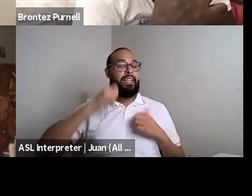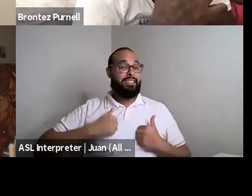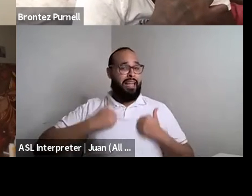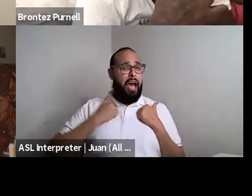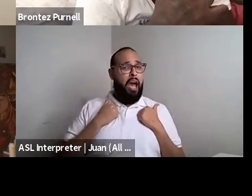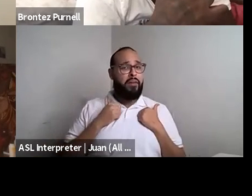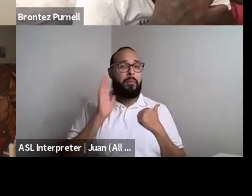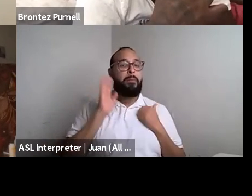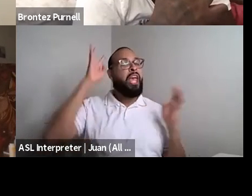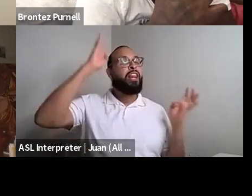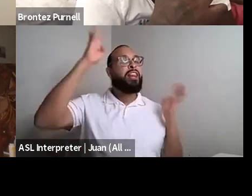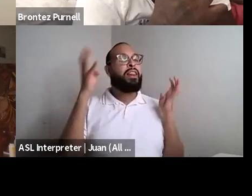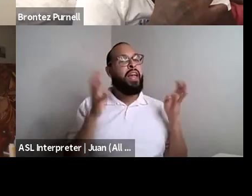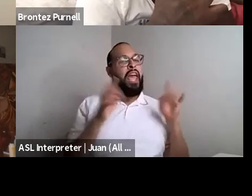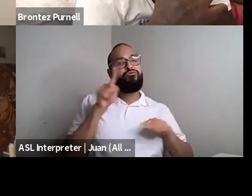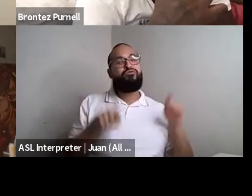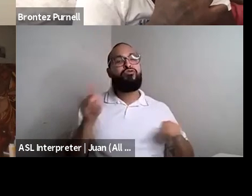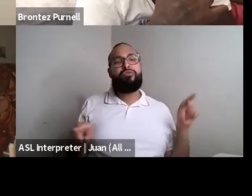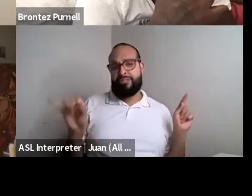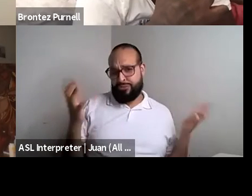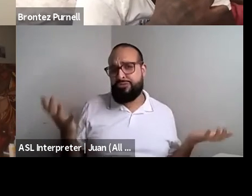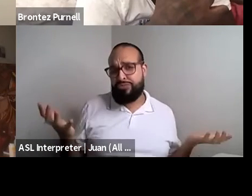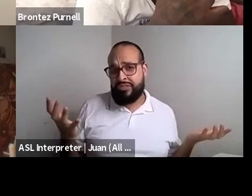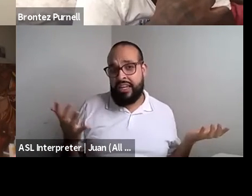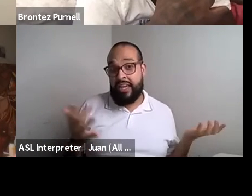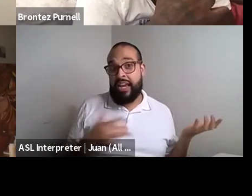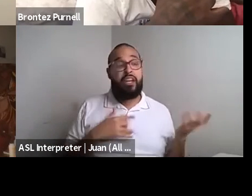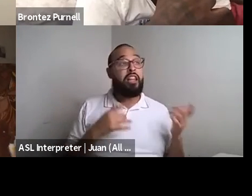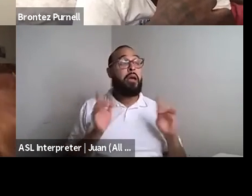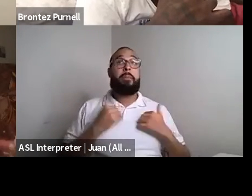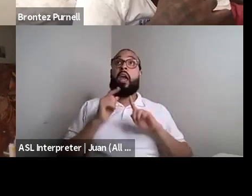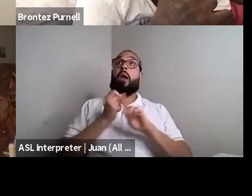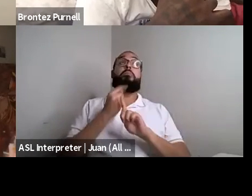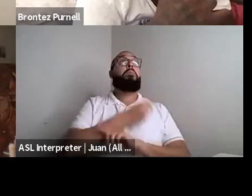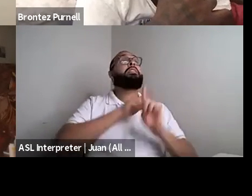Nahshon Anderson: I don't think that I would have been any different. I don't think it would have been any different.